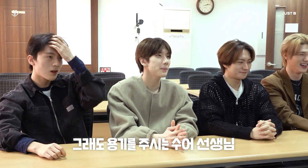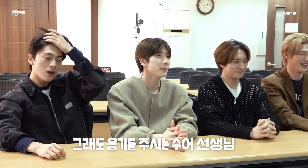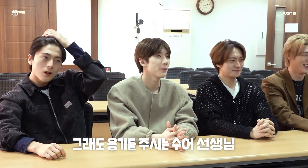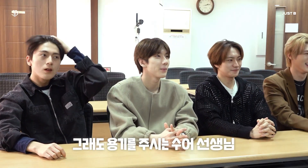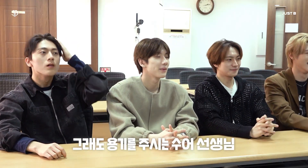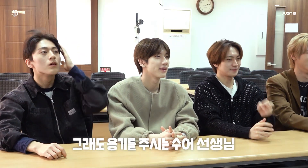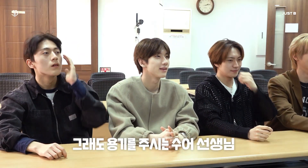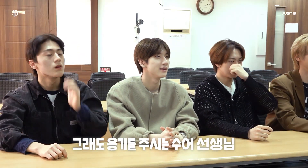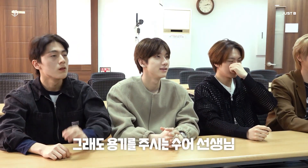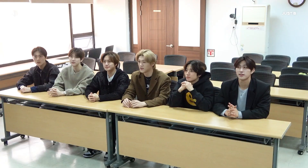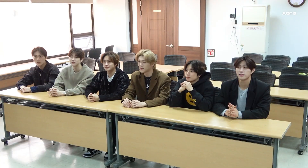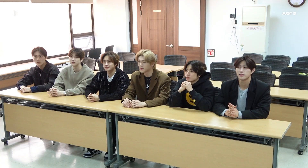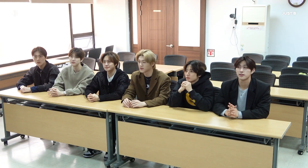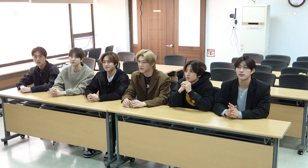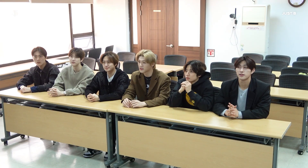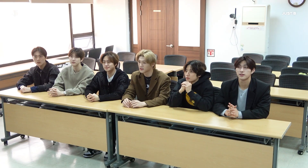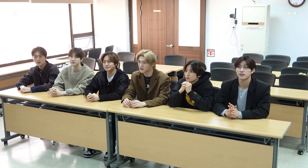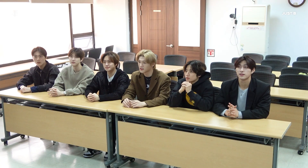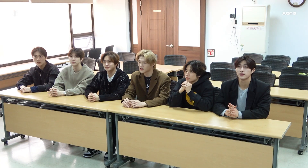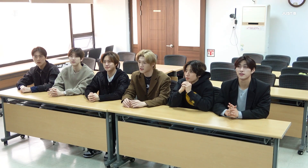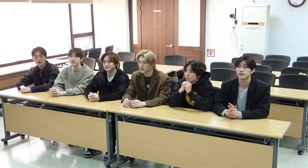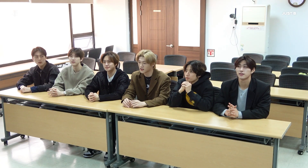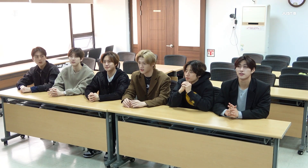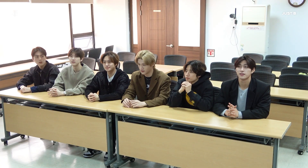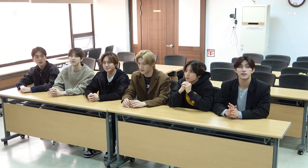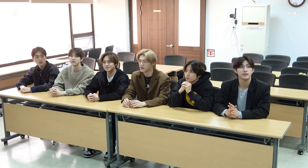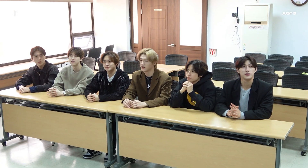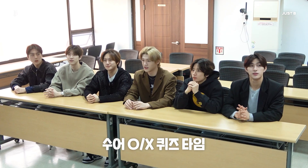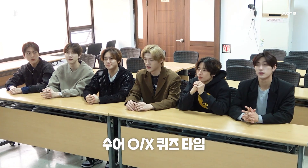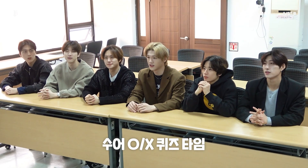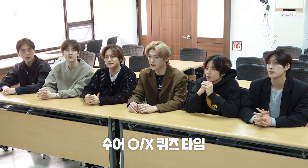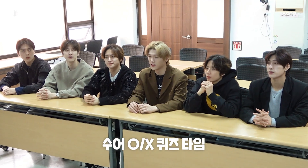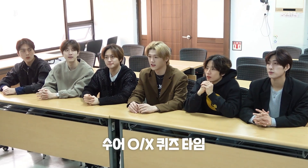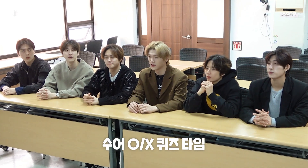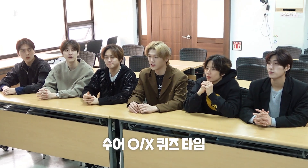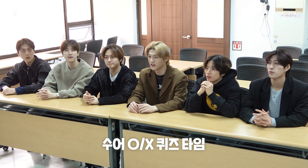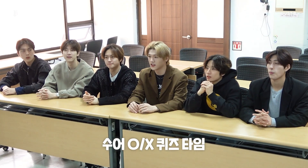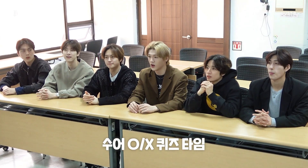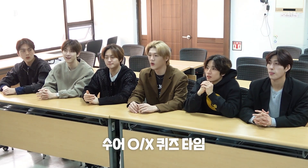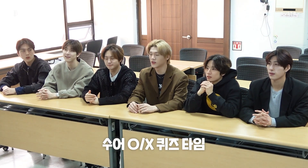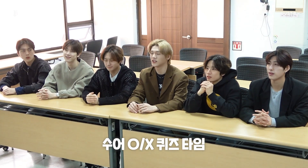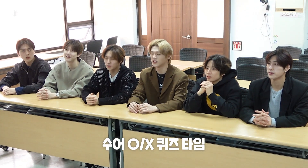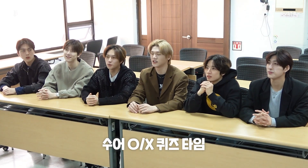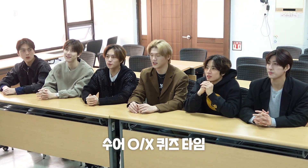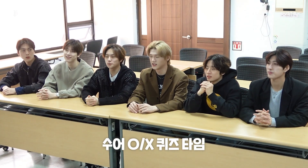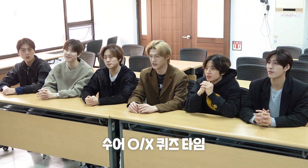[The instructor encourages them] I'm looking forward to it Before you learn the song, let's do an O/X quiz Sure! - I'll ask a couple of questions